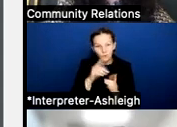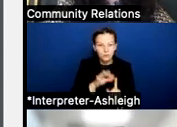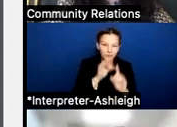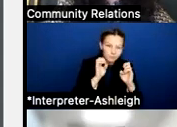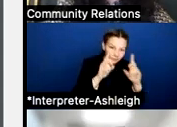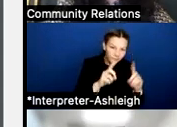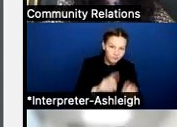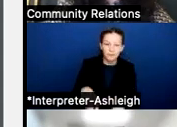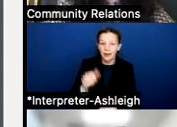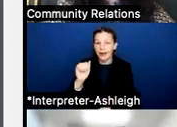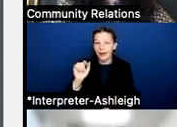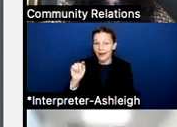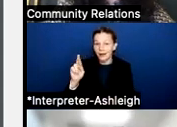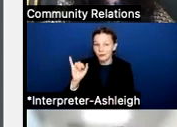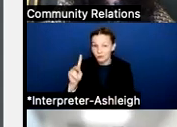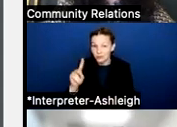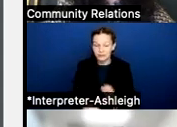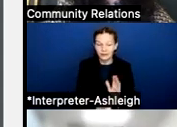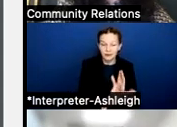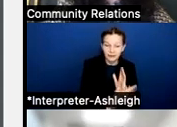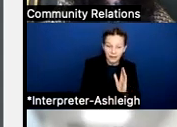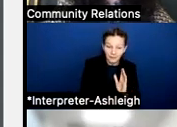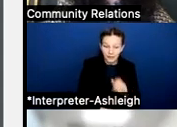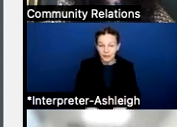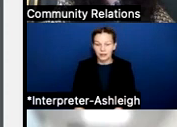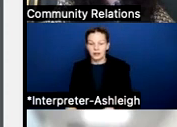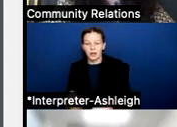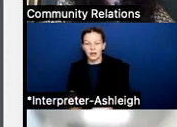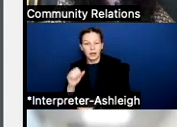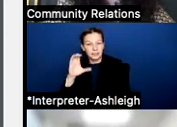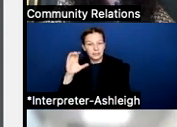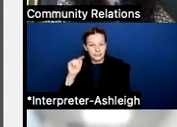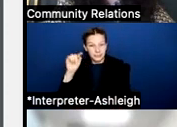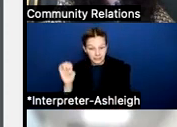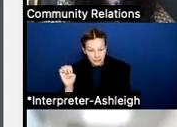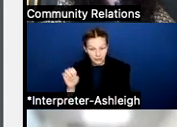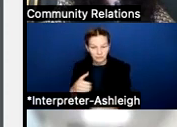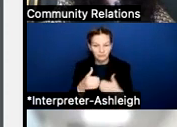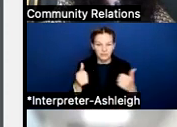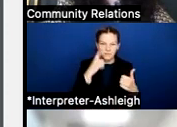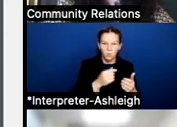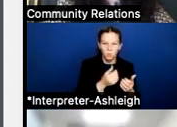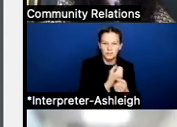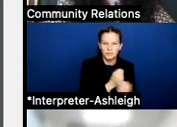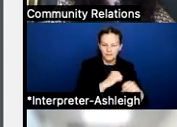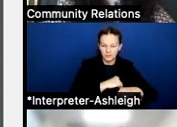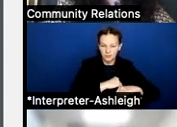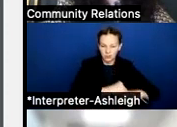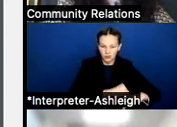gifted and talented, career and technical education, have a separate allotment for safety and security and one for transportation to name a few.